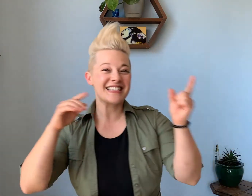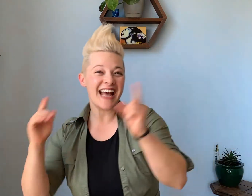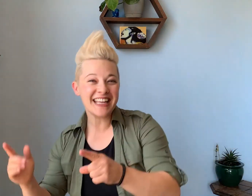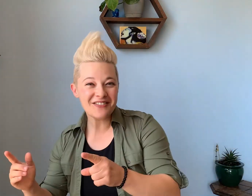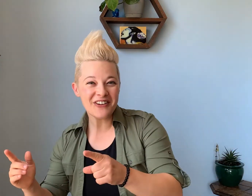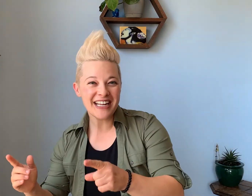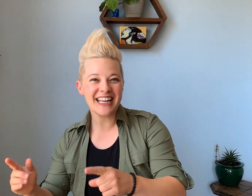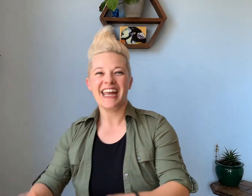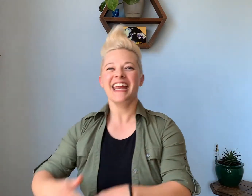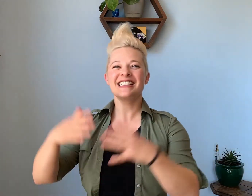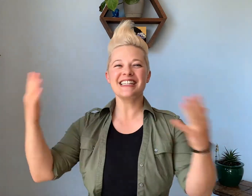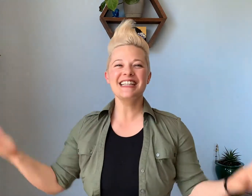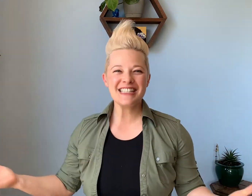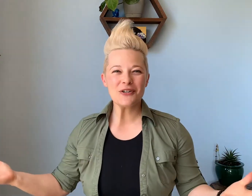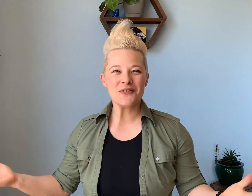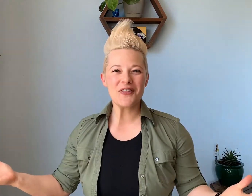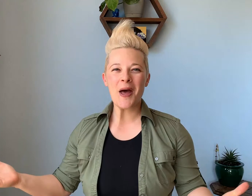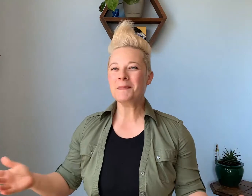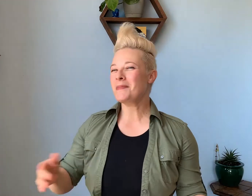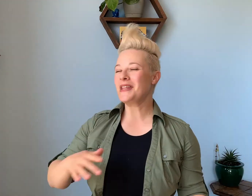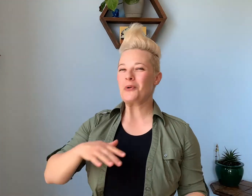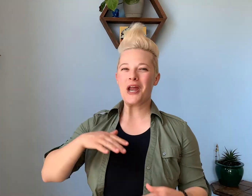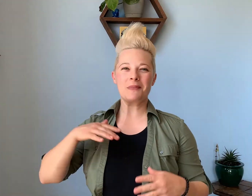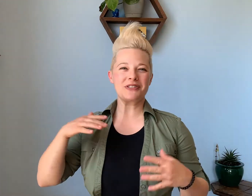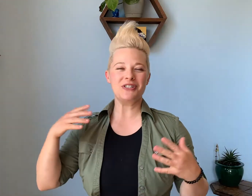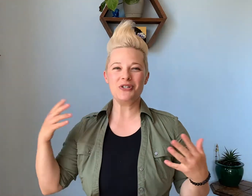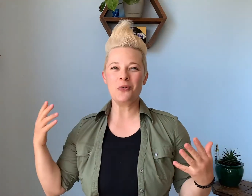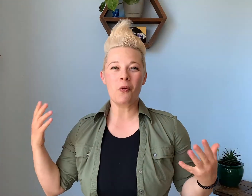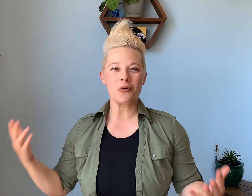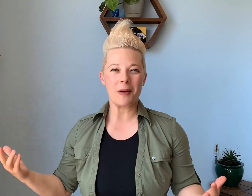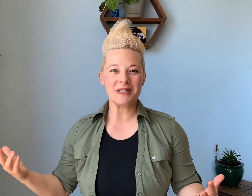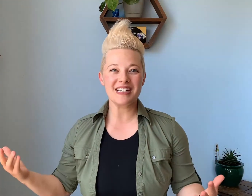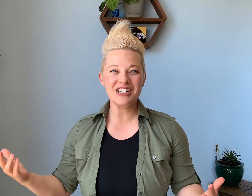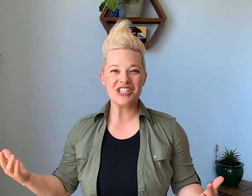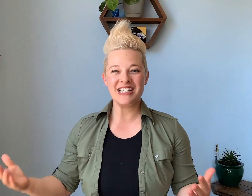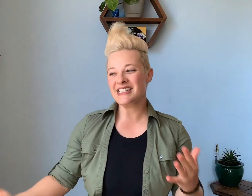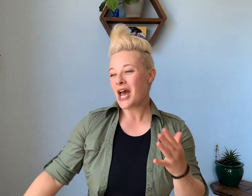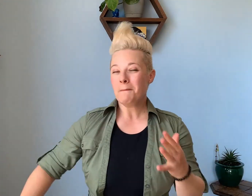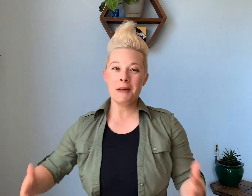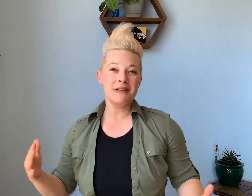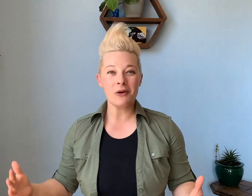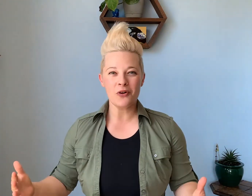second week it's easier for them, maybe they were able to do more repetitions, maybe they weren't